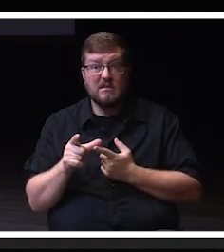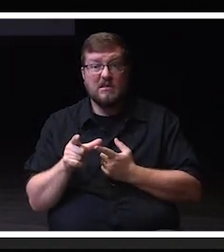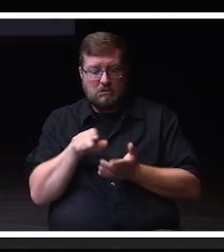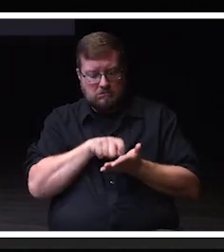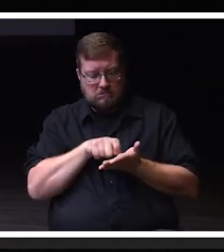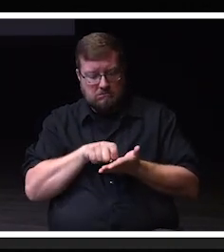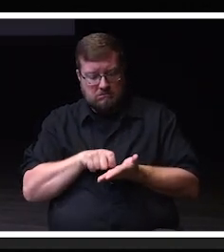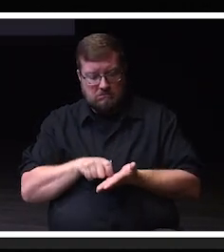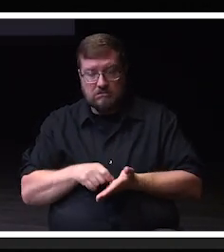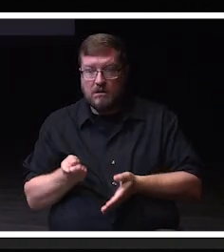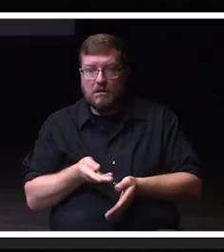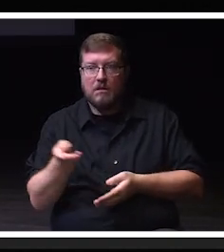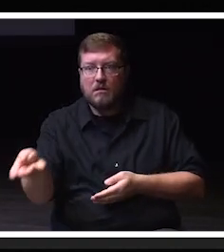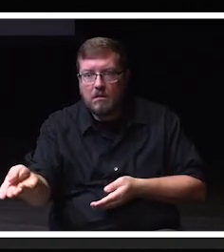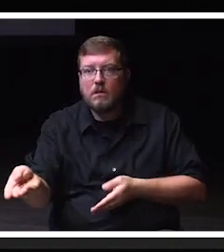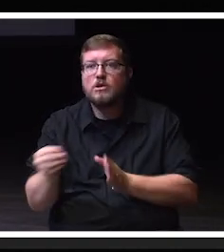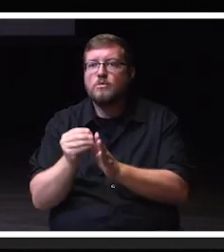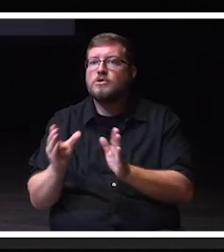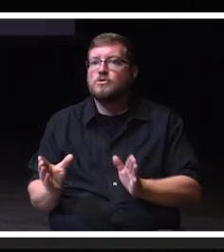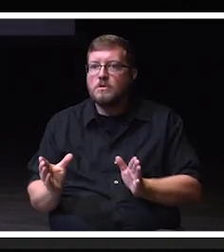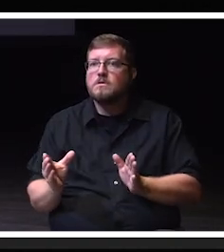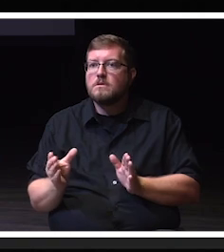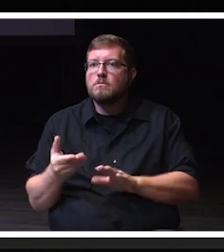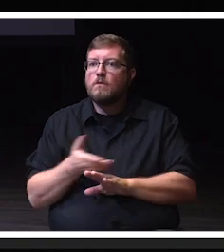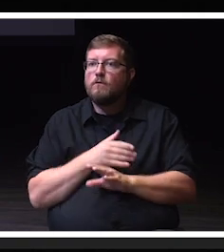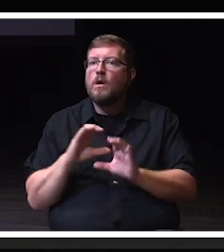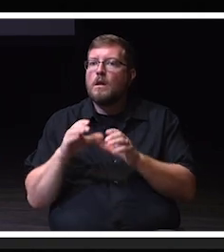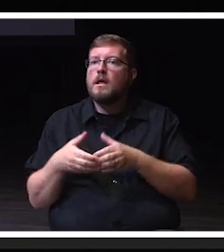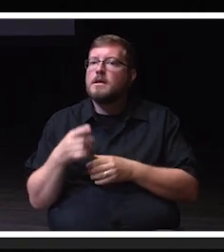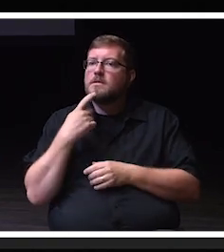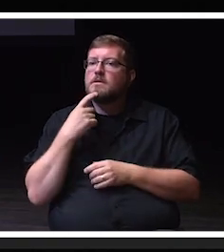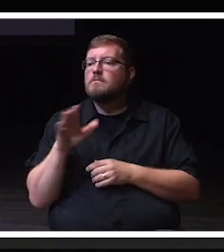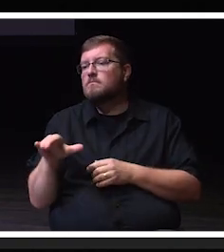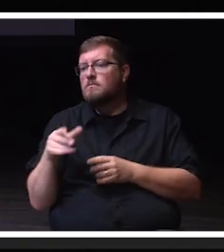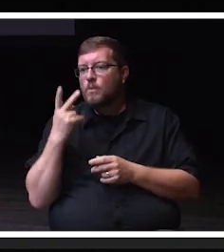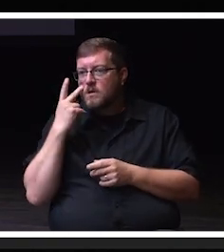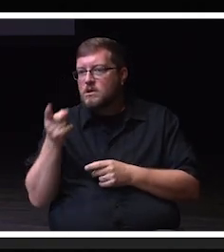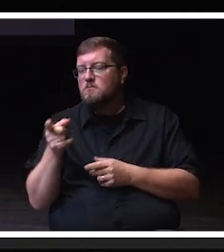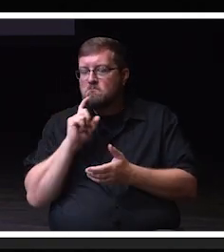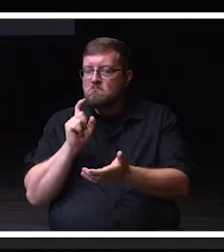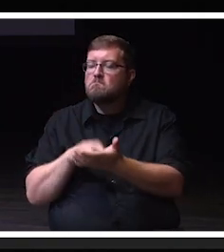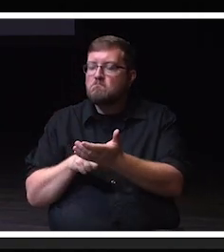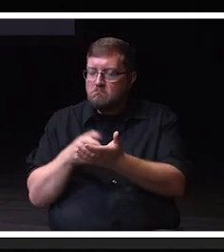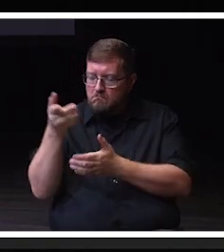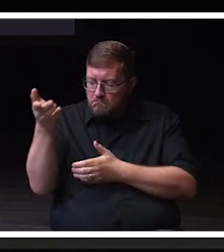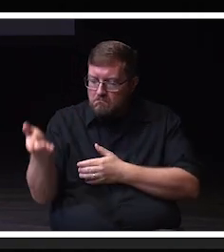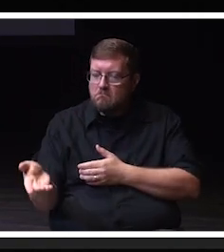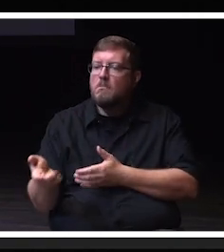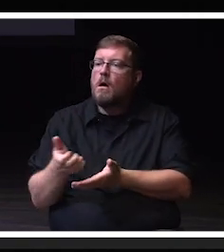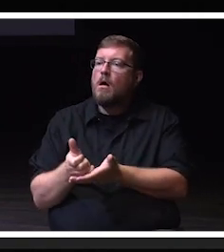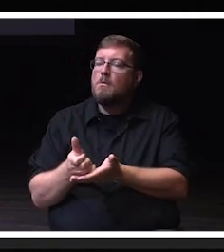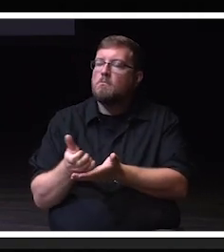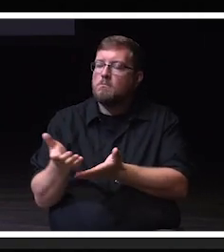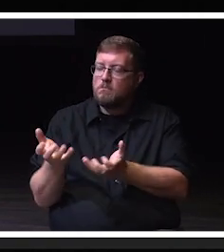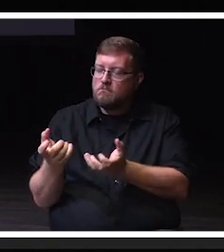students before or after class saying, hey, we see you, we want to help you come find us. And all that was part, in part